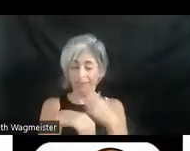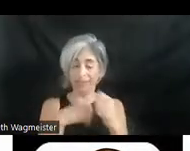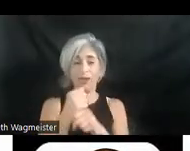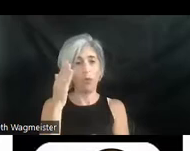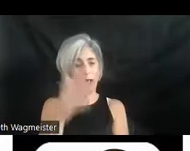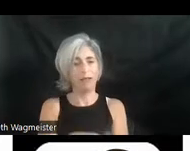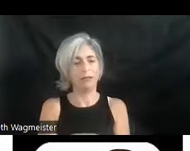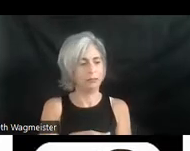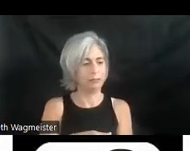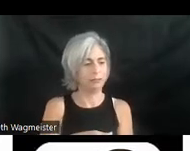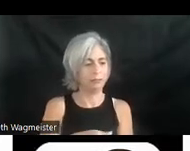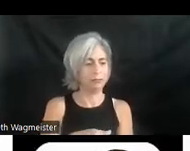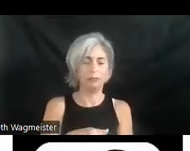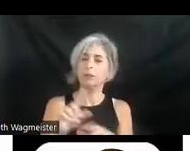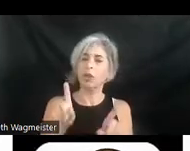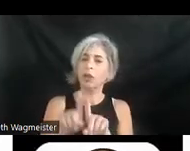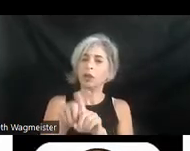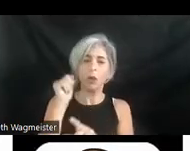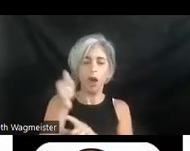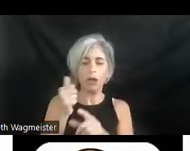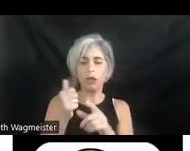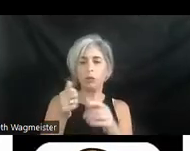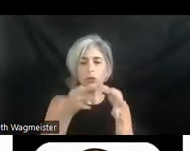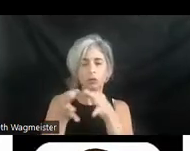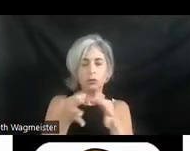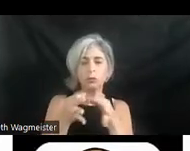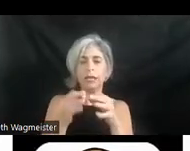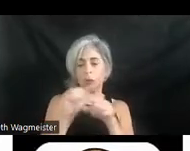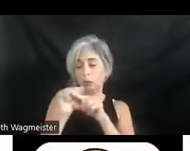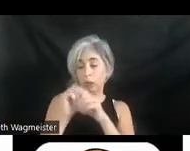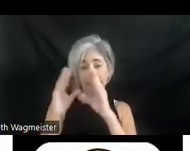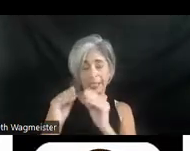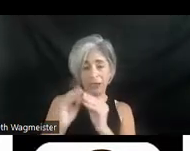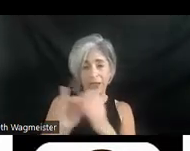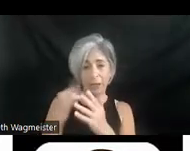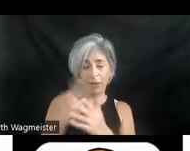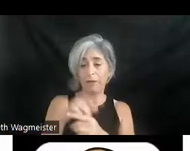And speaking of our Audio Description Institute, our training sessions, the twentieth audio